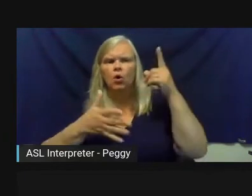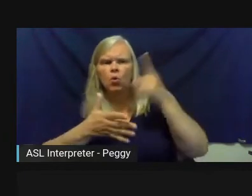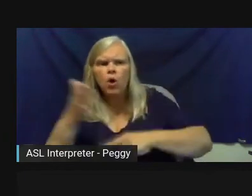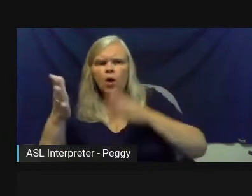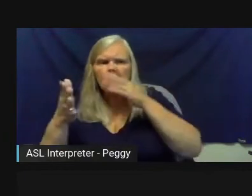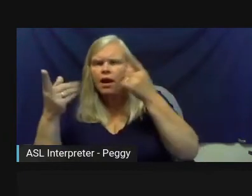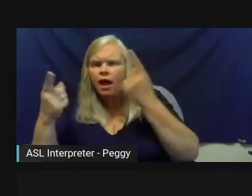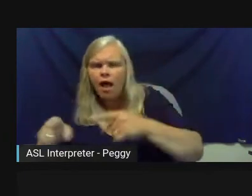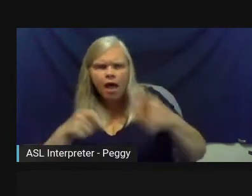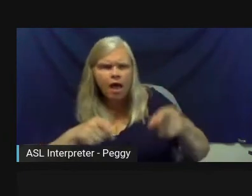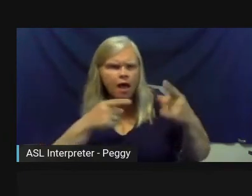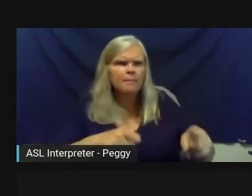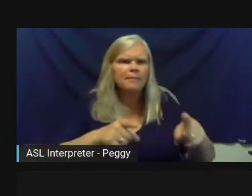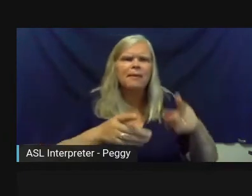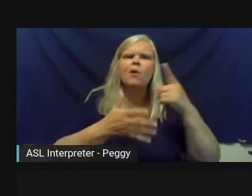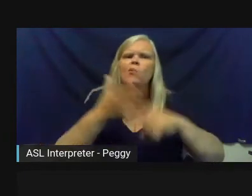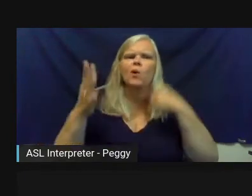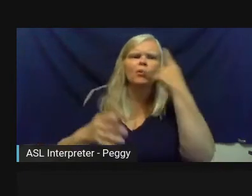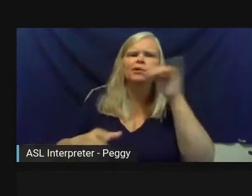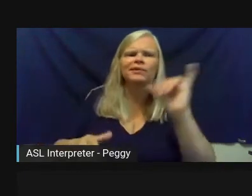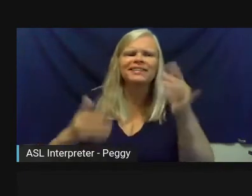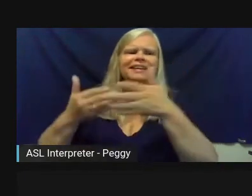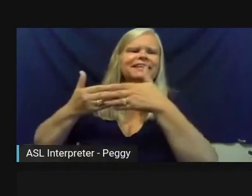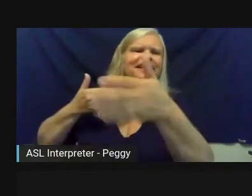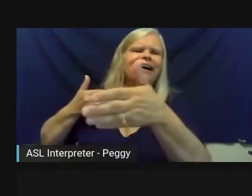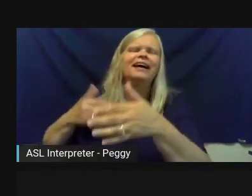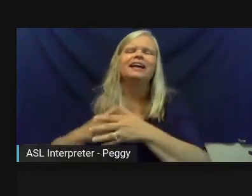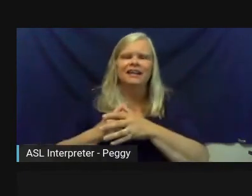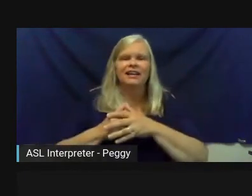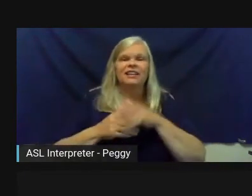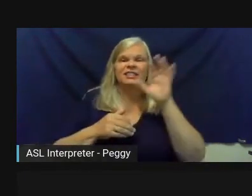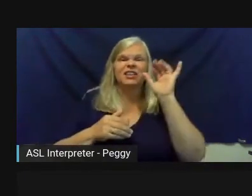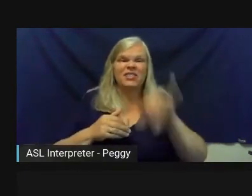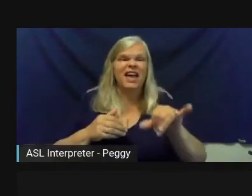So I think that, to me, really stands out from a process standpoint.